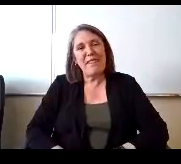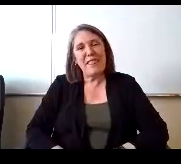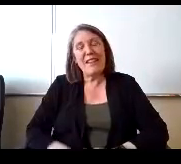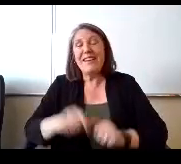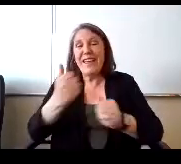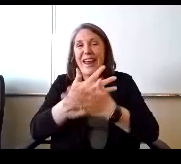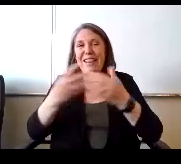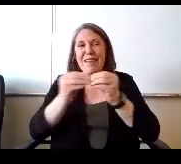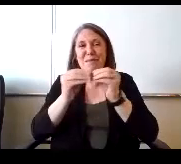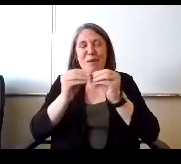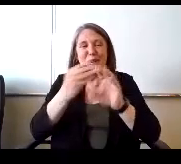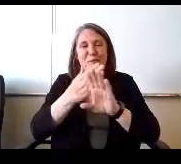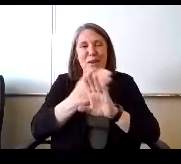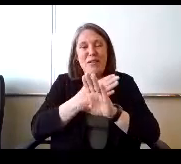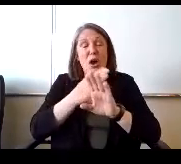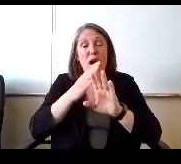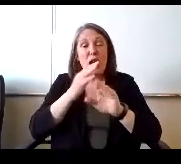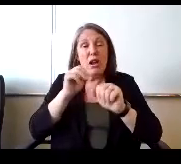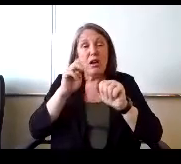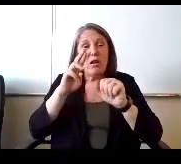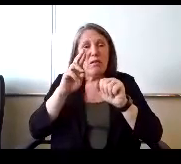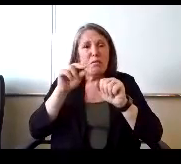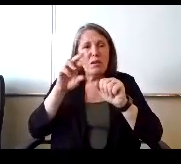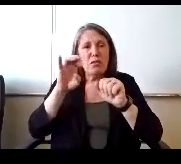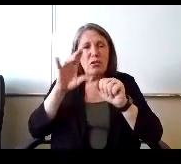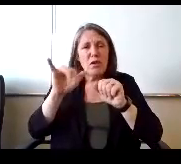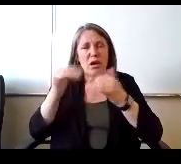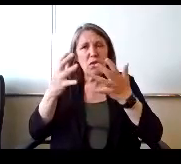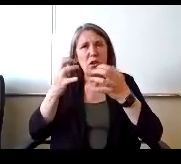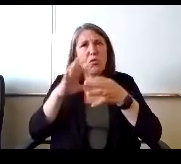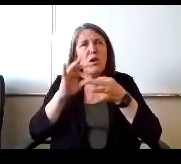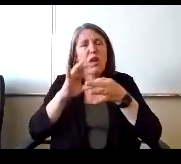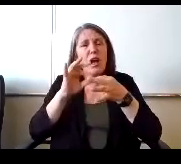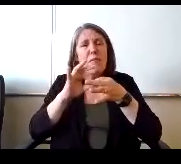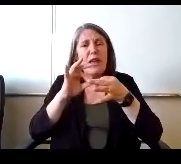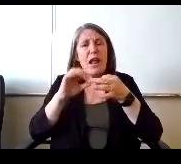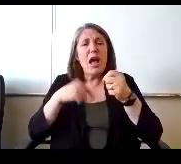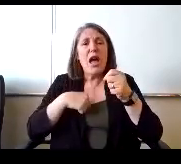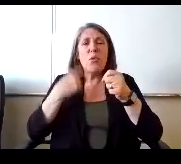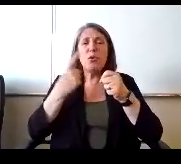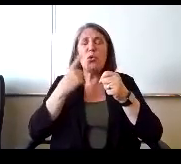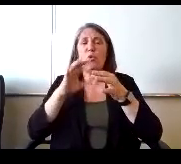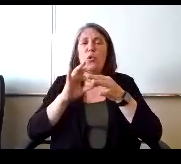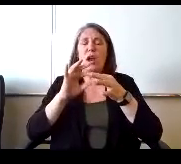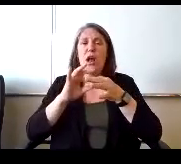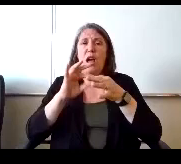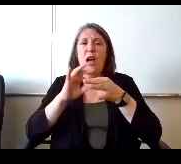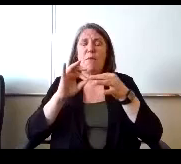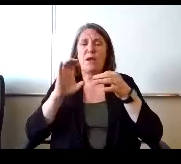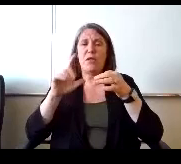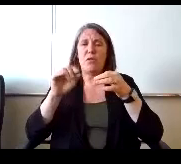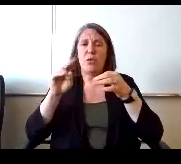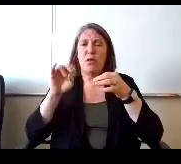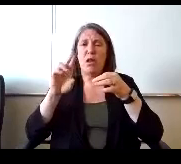Royer before Doctor Phil, contingent at Mr. Kirby, did you have a comment you wanted to make? I was only going to comment to Mischlinge question,